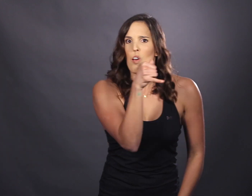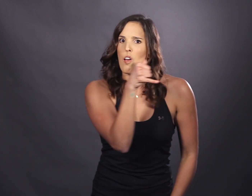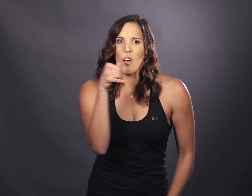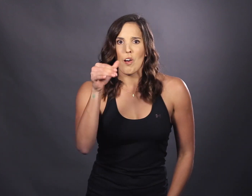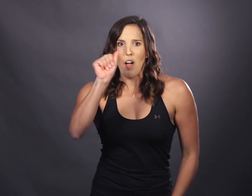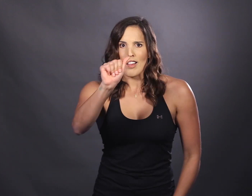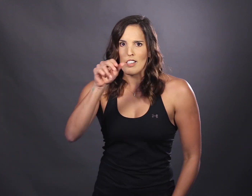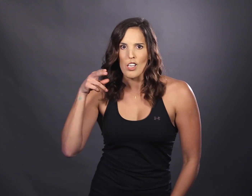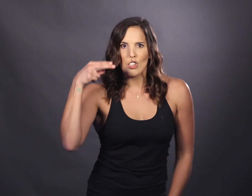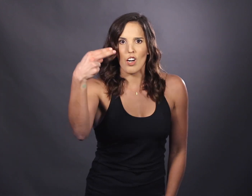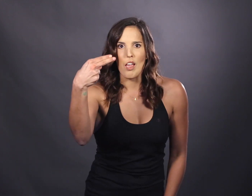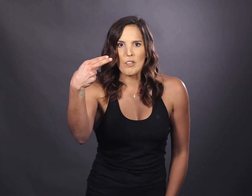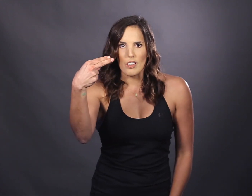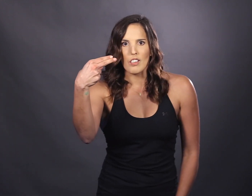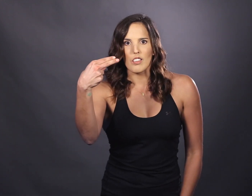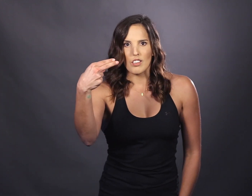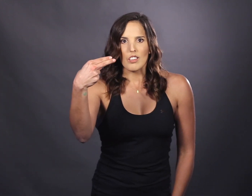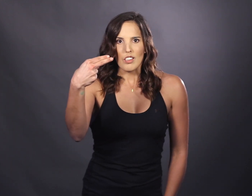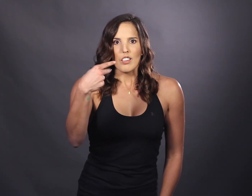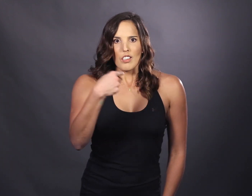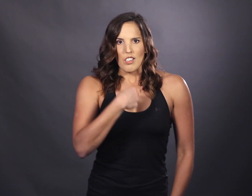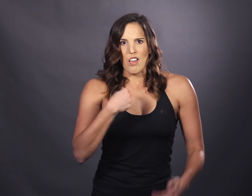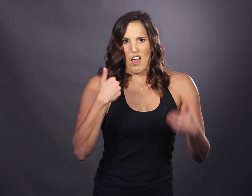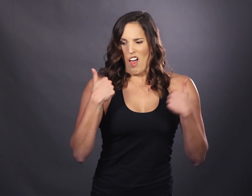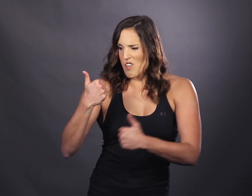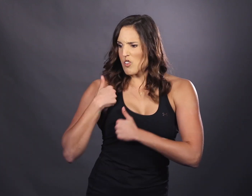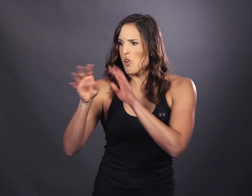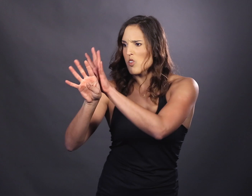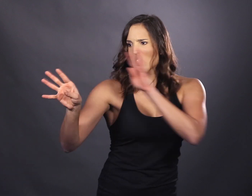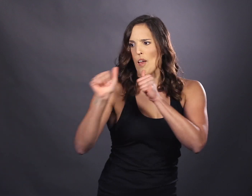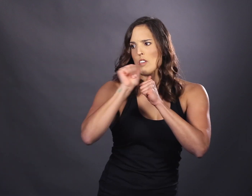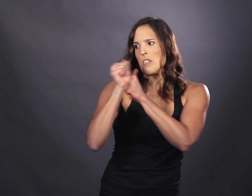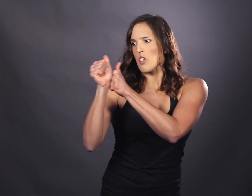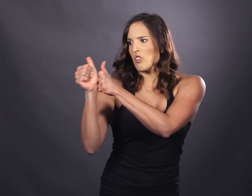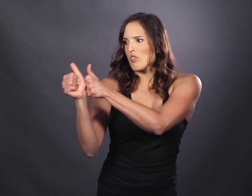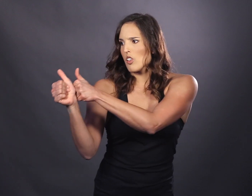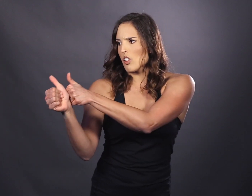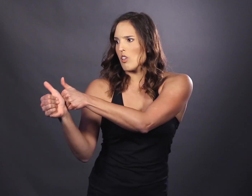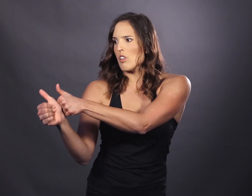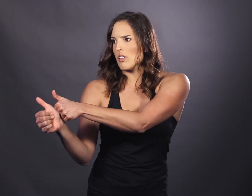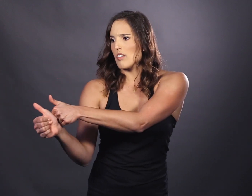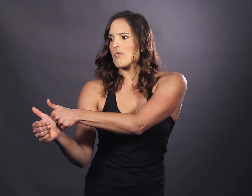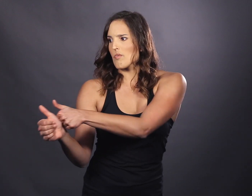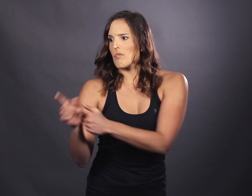Oh, Alexander Hamilton I have soldiers who will yield for you